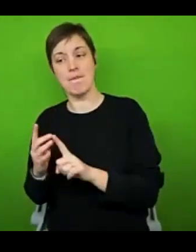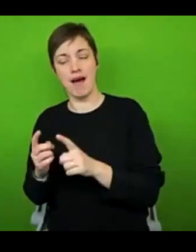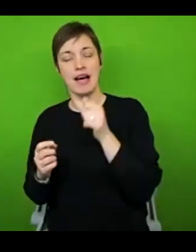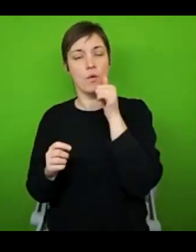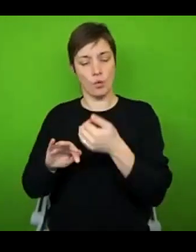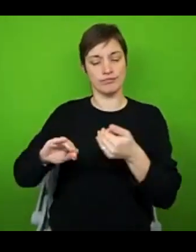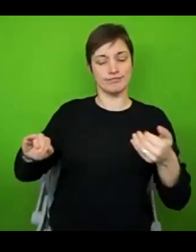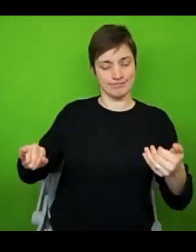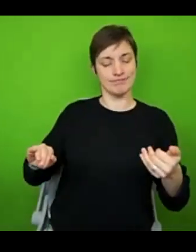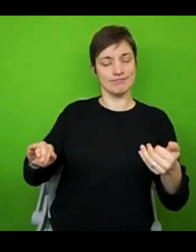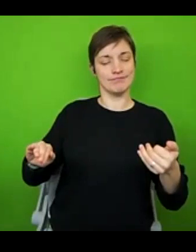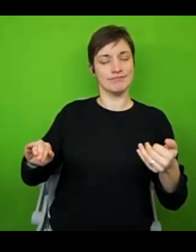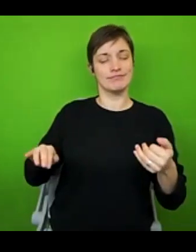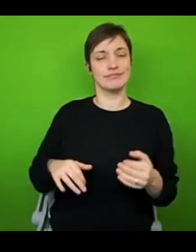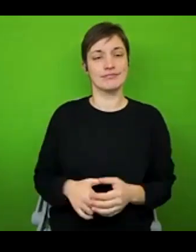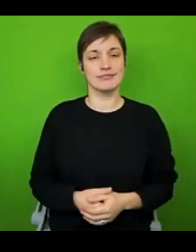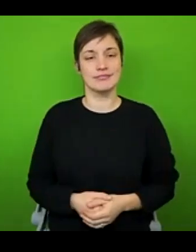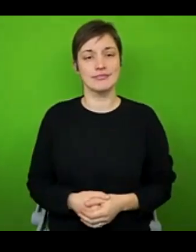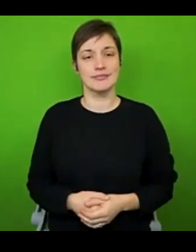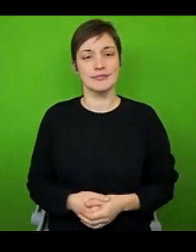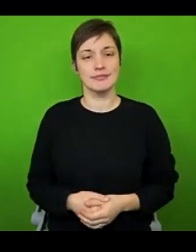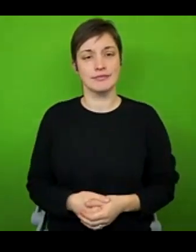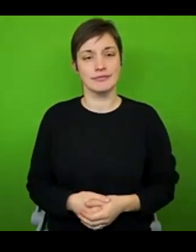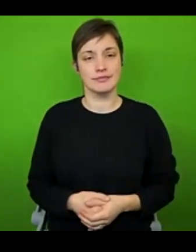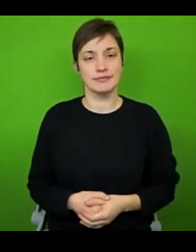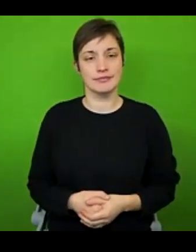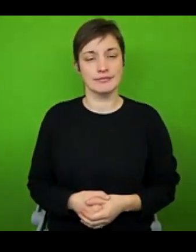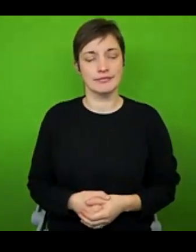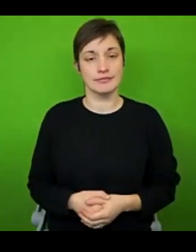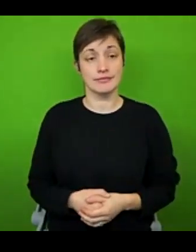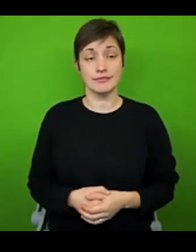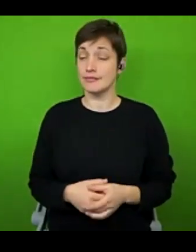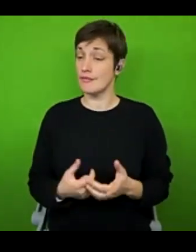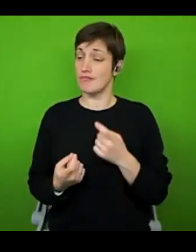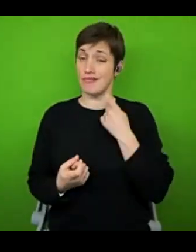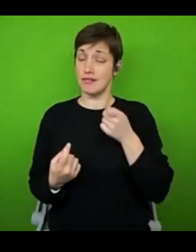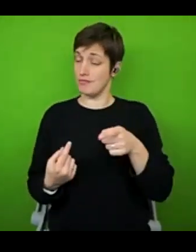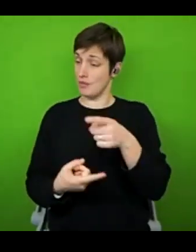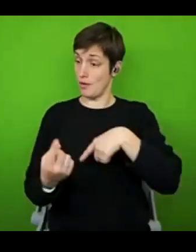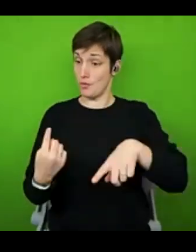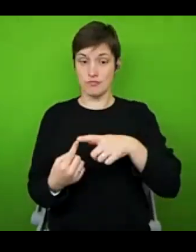illness and disability. And as much as I think we would all agree, we would really love treatment or a cure for the